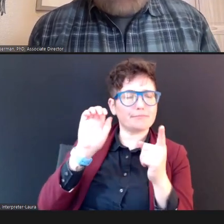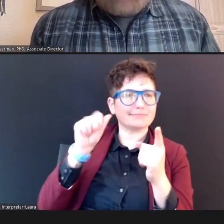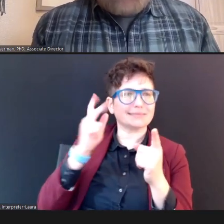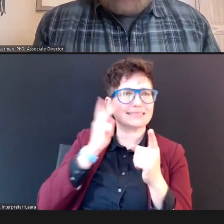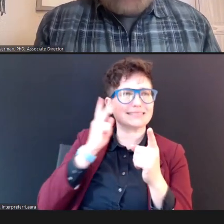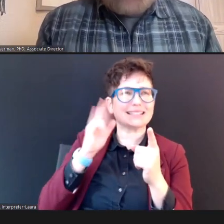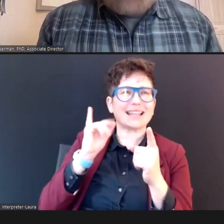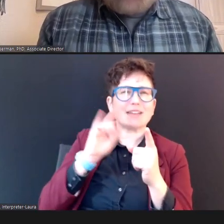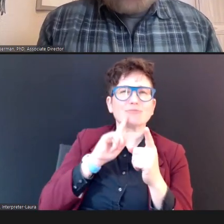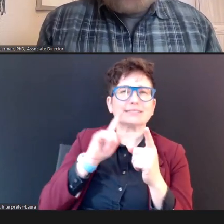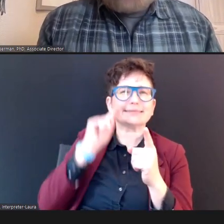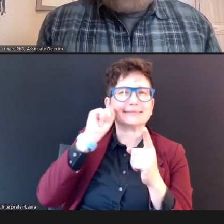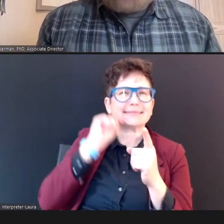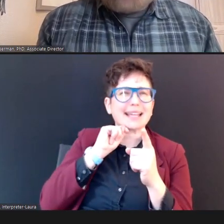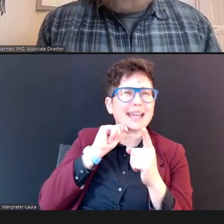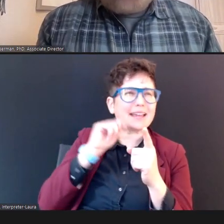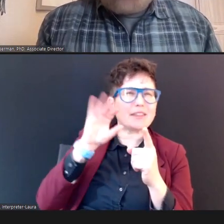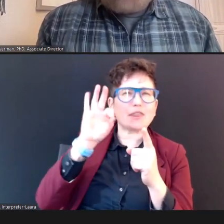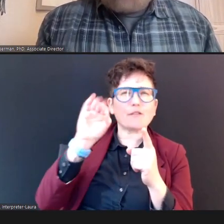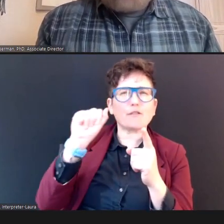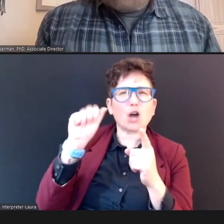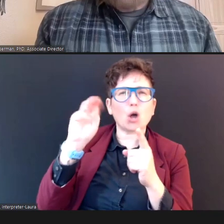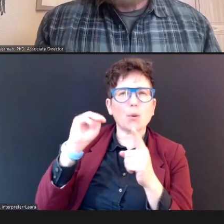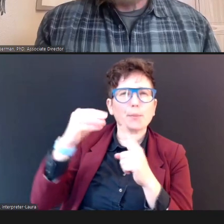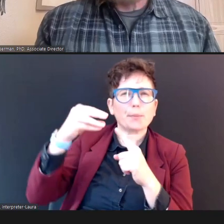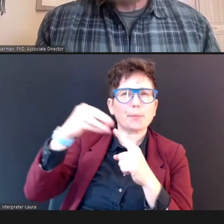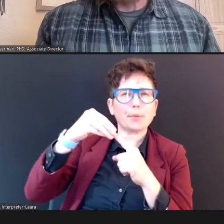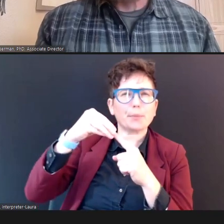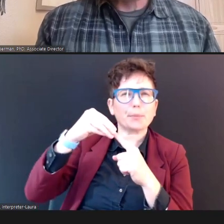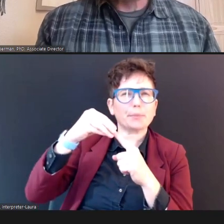Dr. Terry Foust, AuD, CCC-A/SLP: That's one of my first